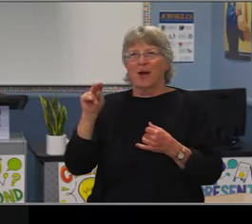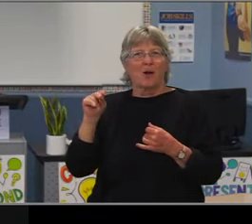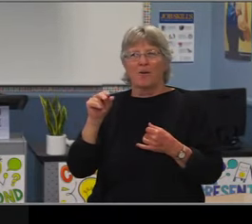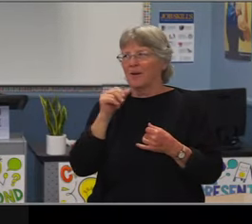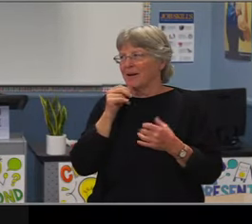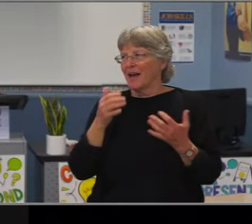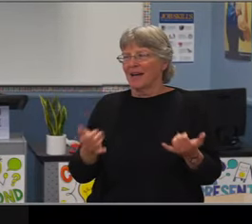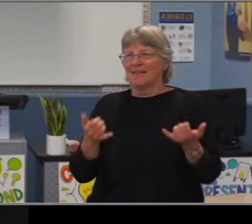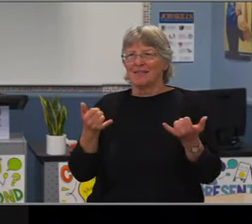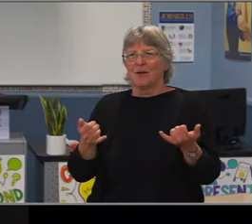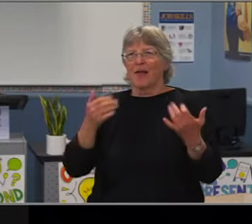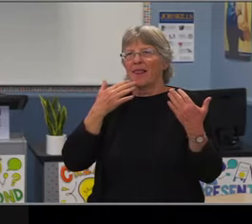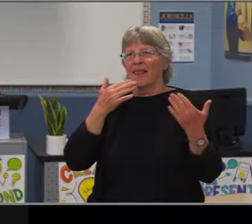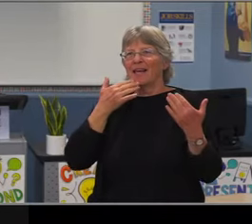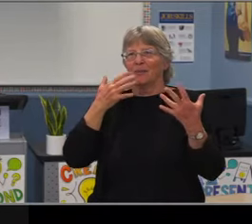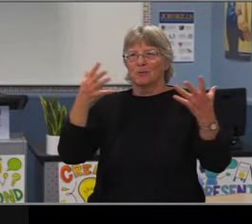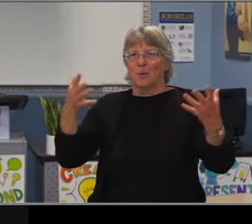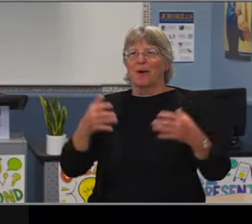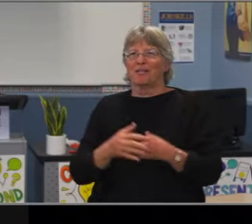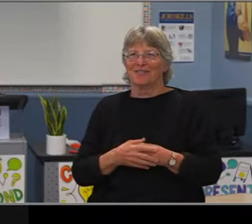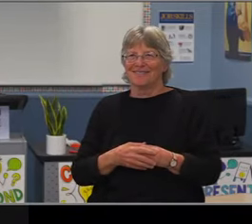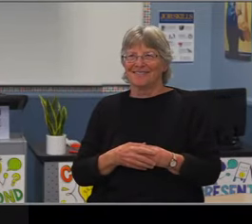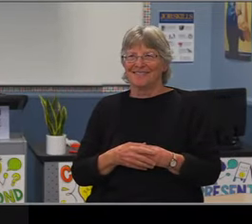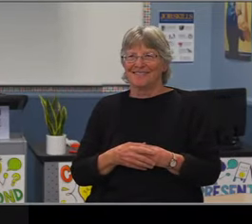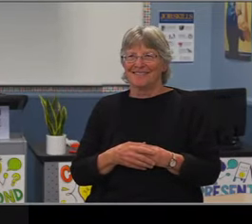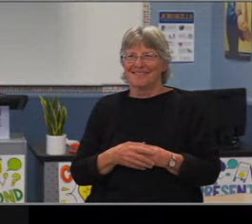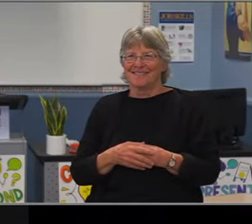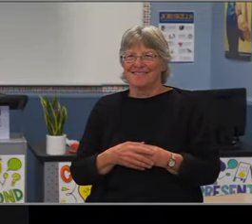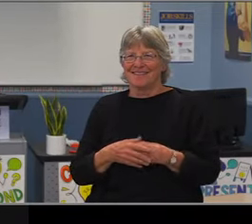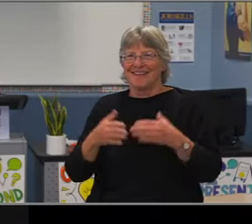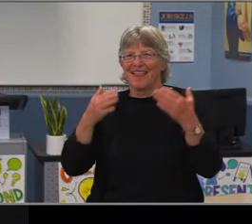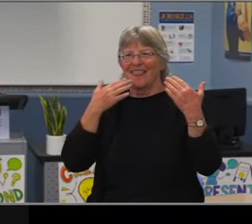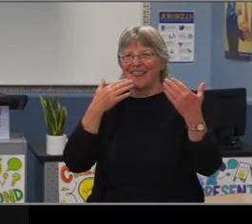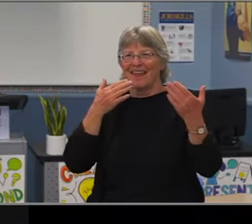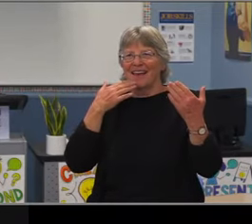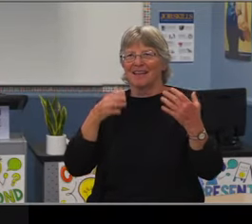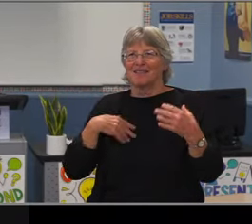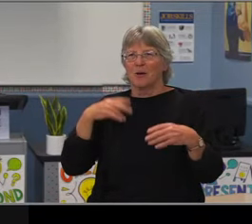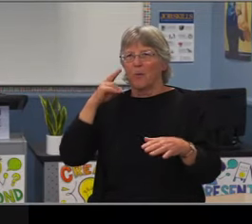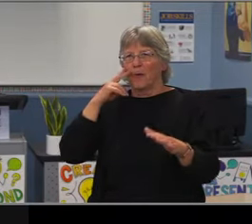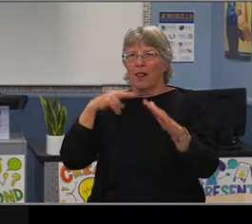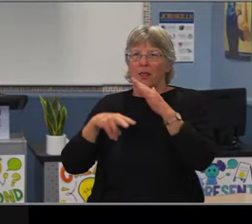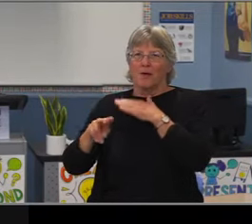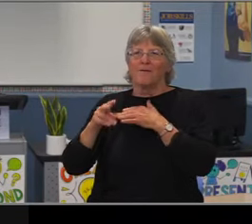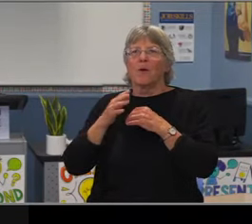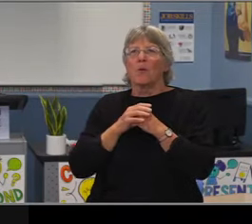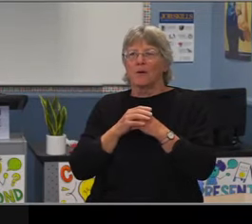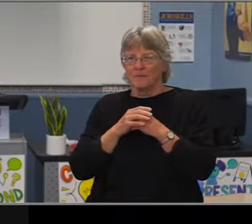Every life that they touch has been guided by your hand, through your spirit of volunteerism,